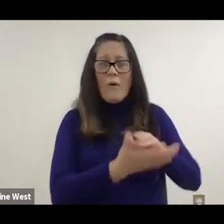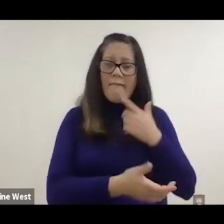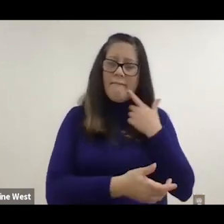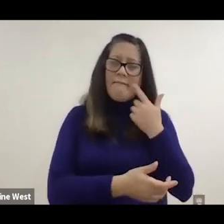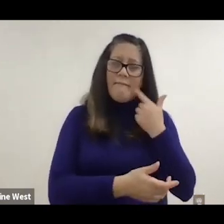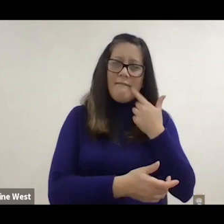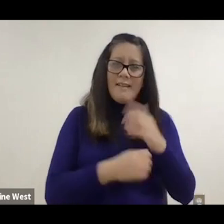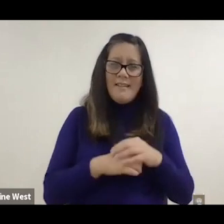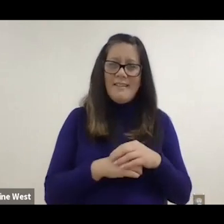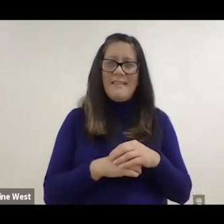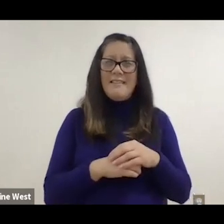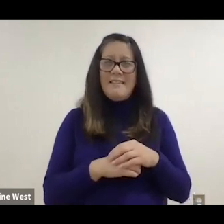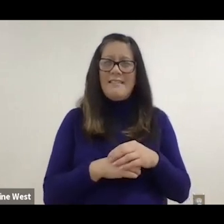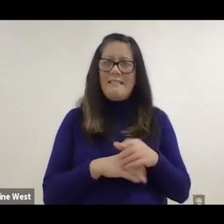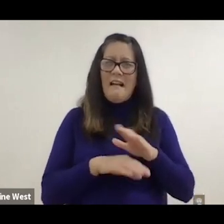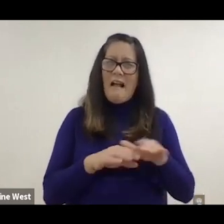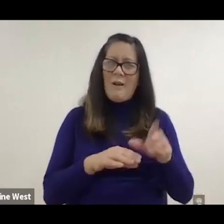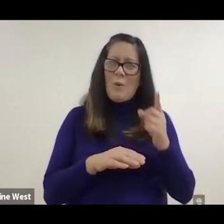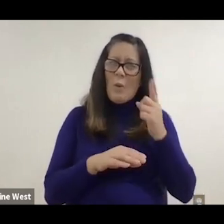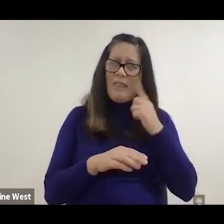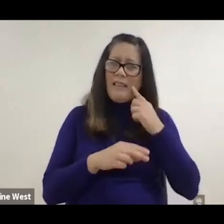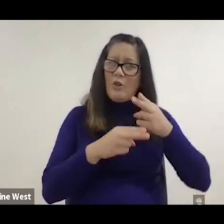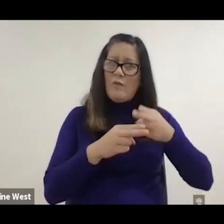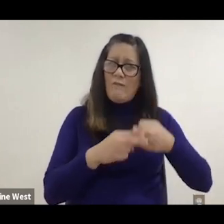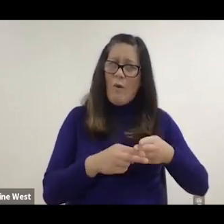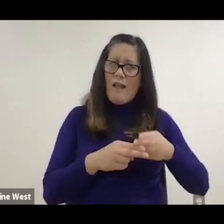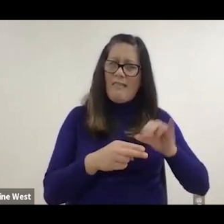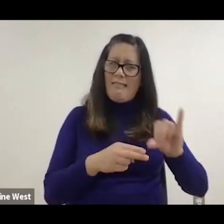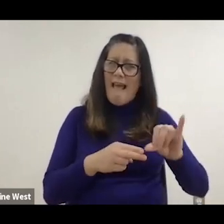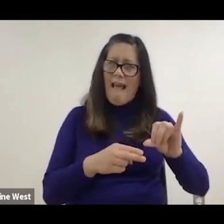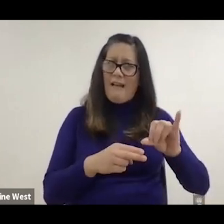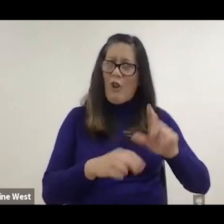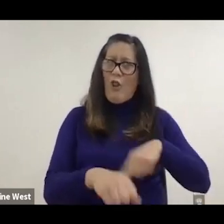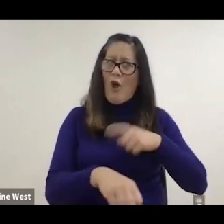I don't think he weighed that little in a long time.